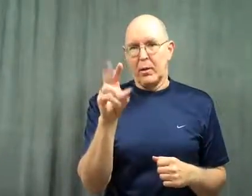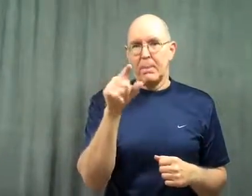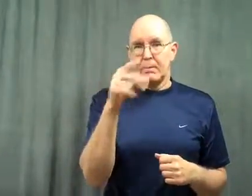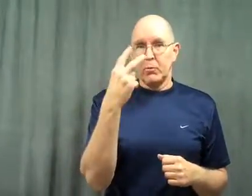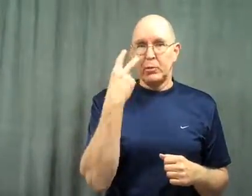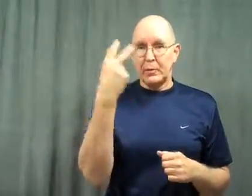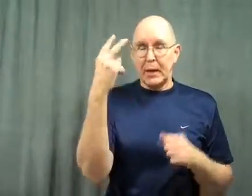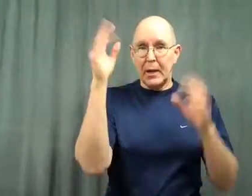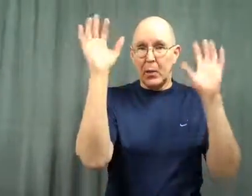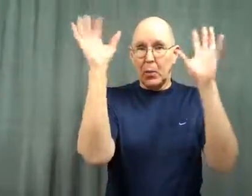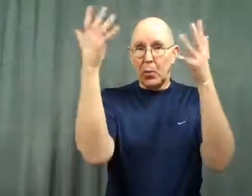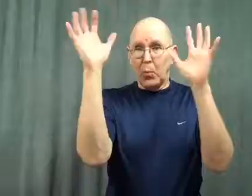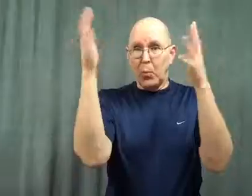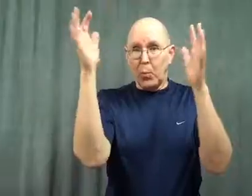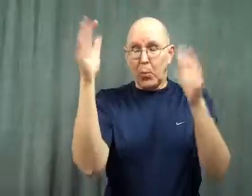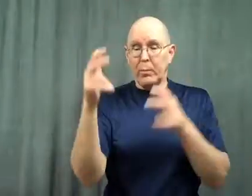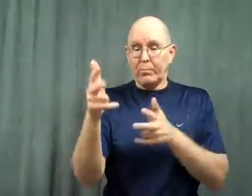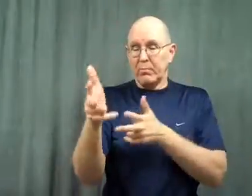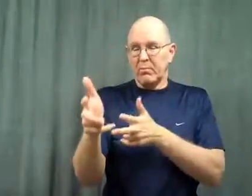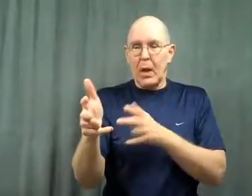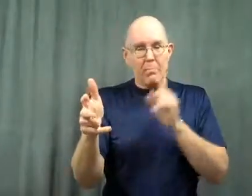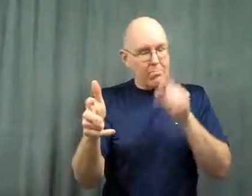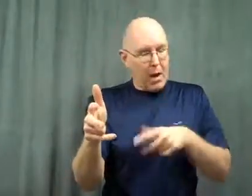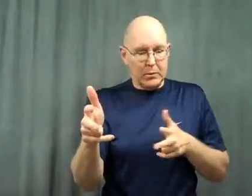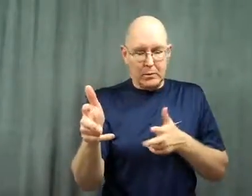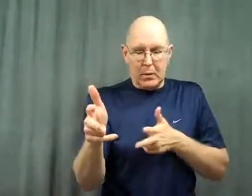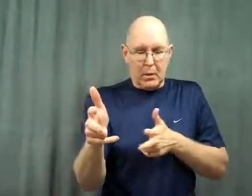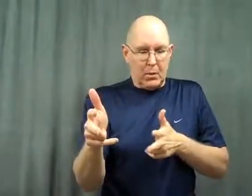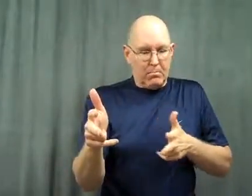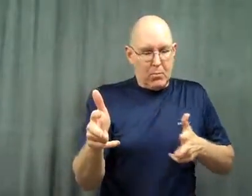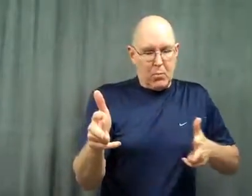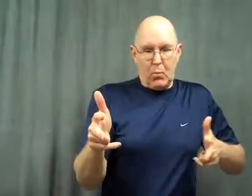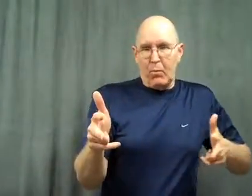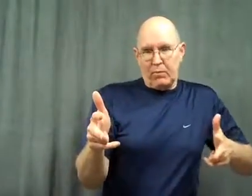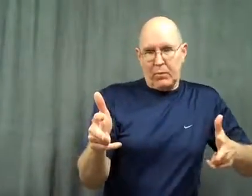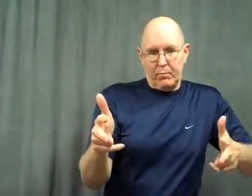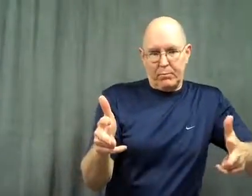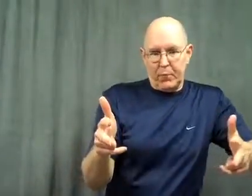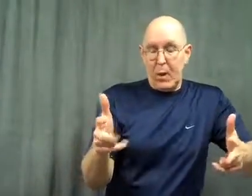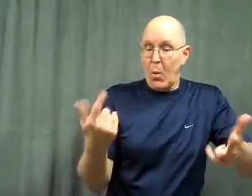When you see a police car pulled over, you have to move over into the next lane.